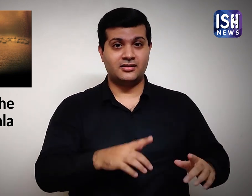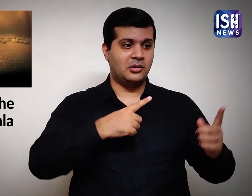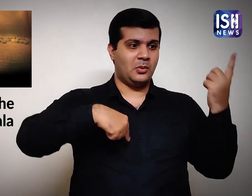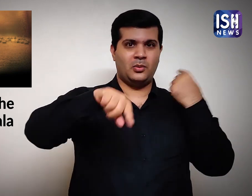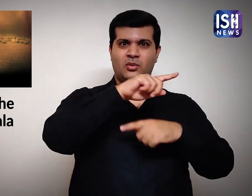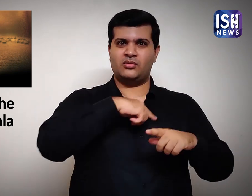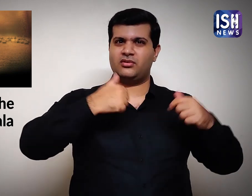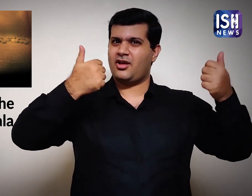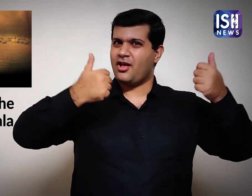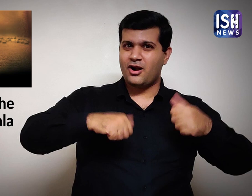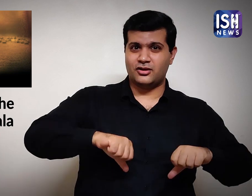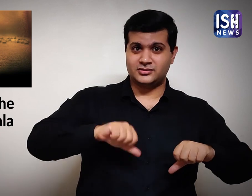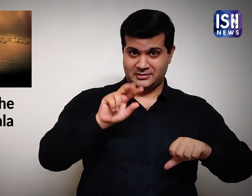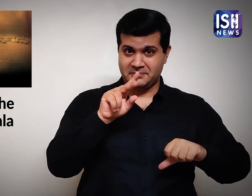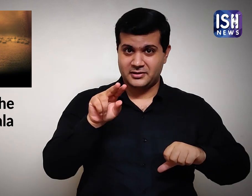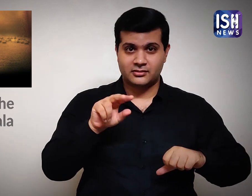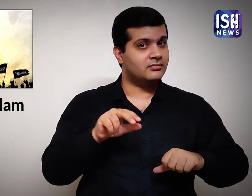Does this mean they lost?